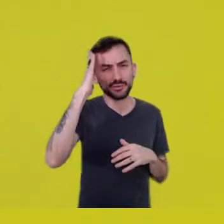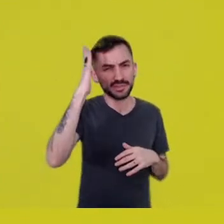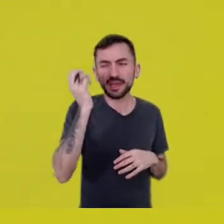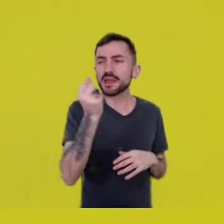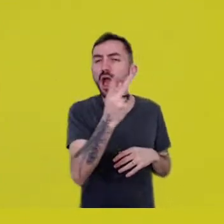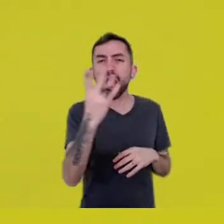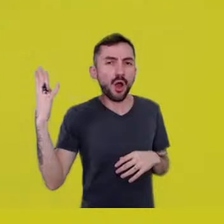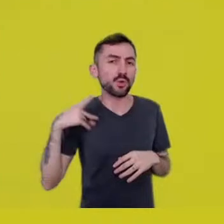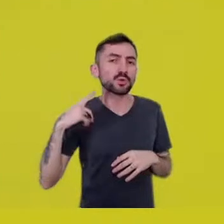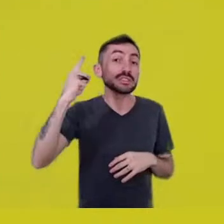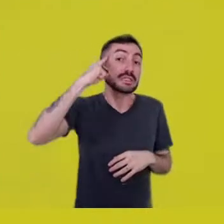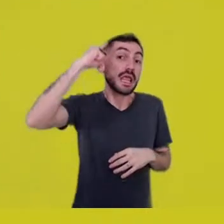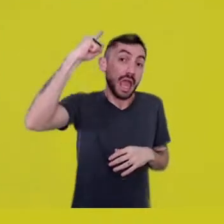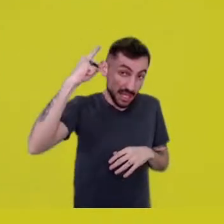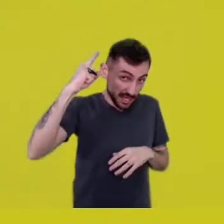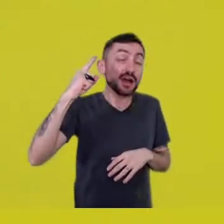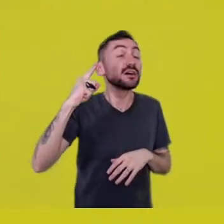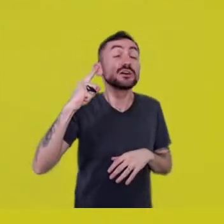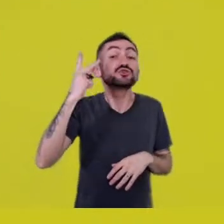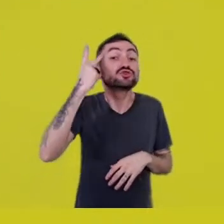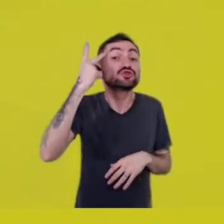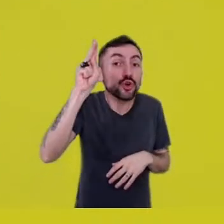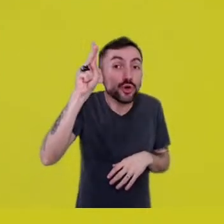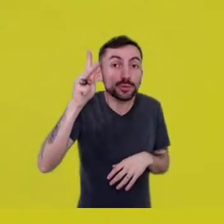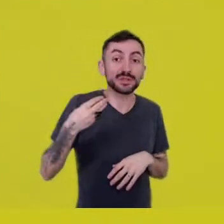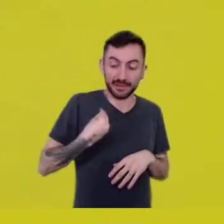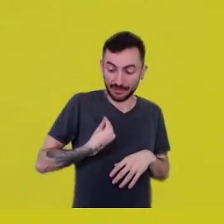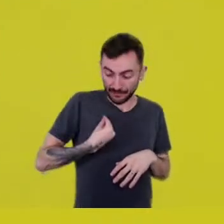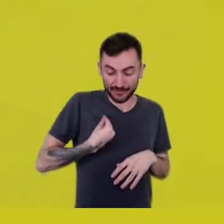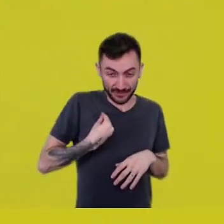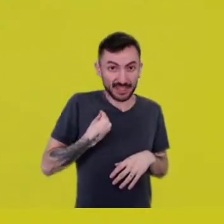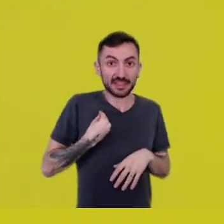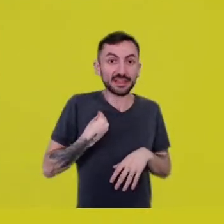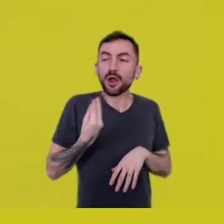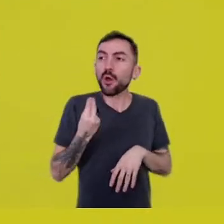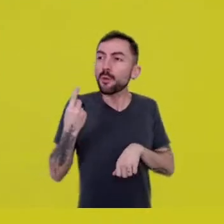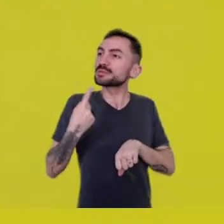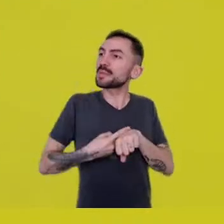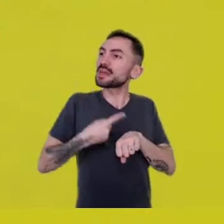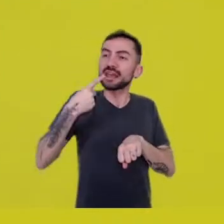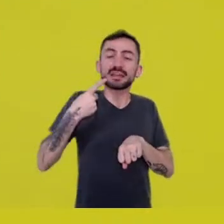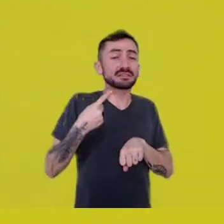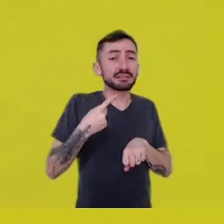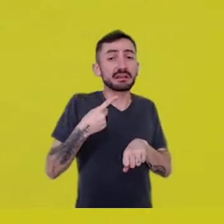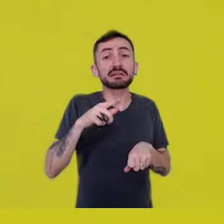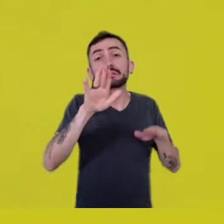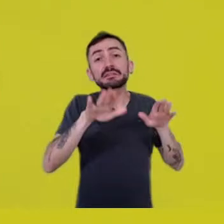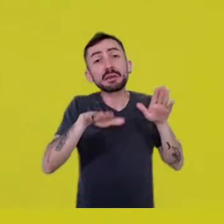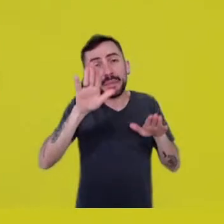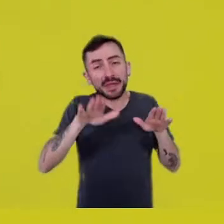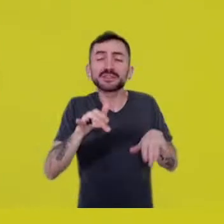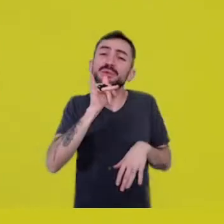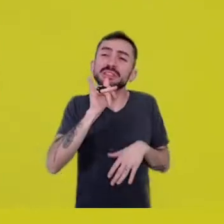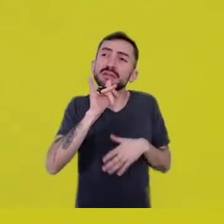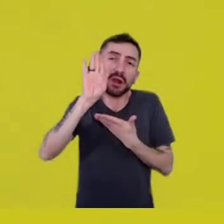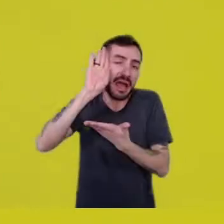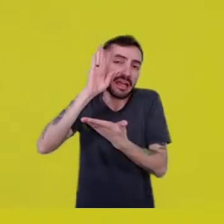subordinated to a belief, to a religious sense of life,